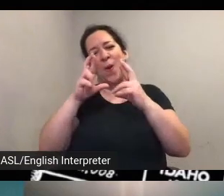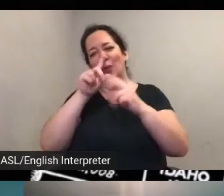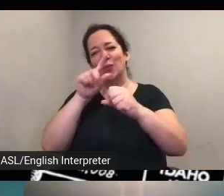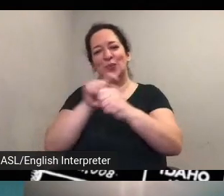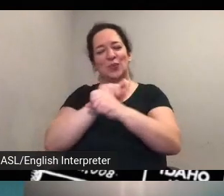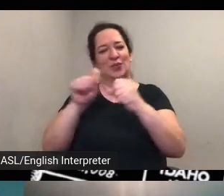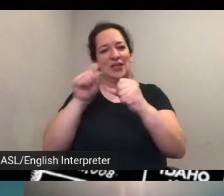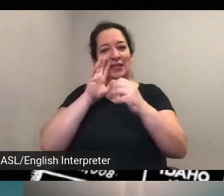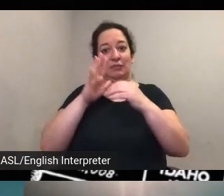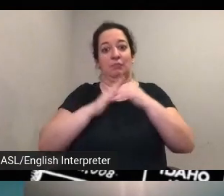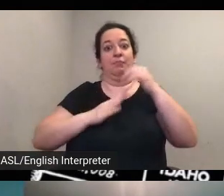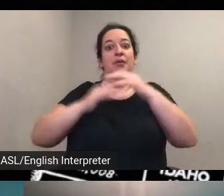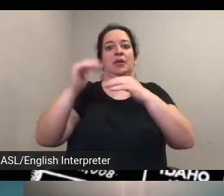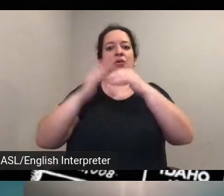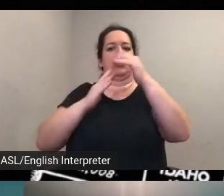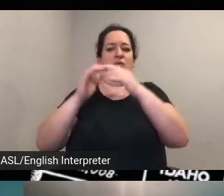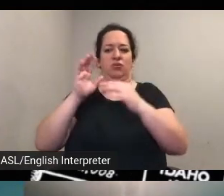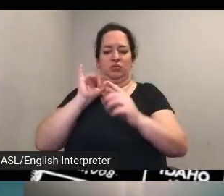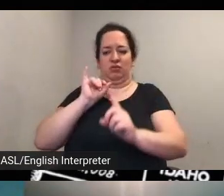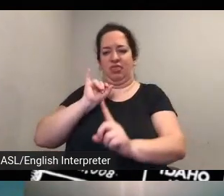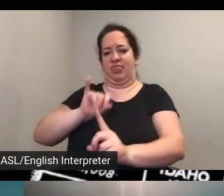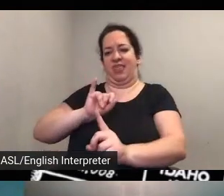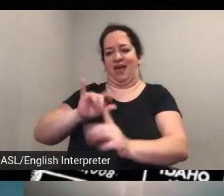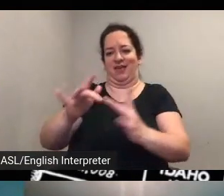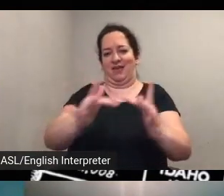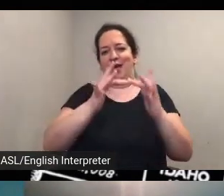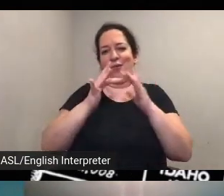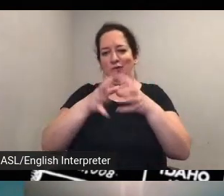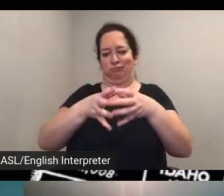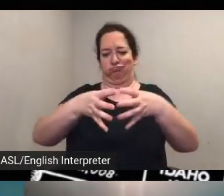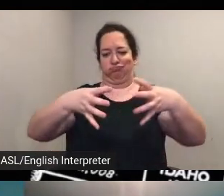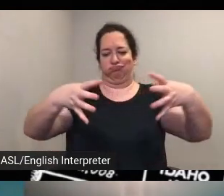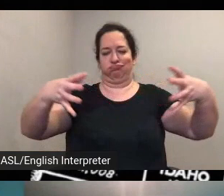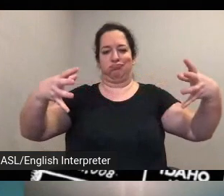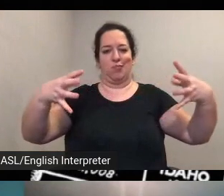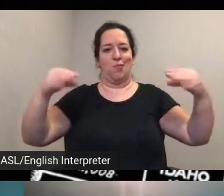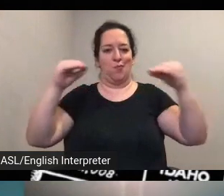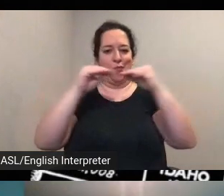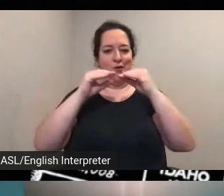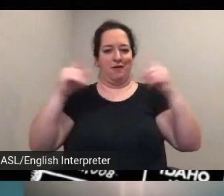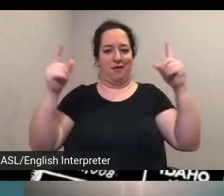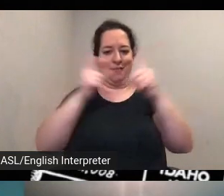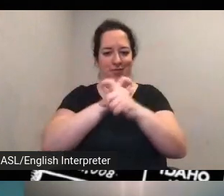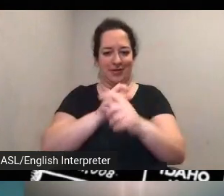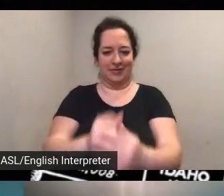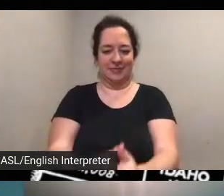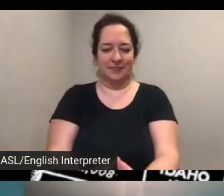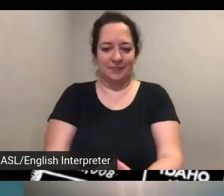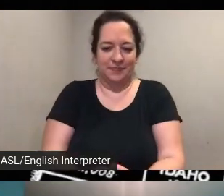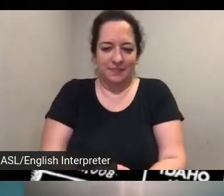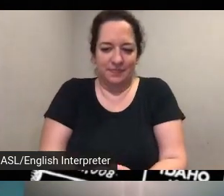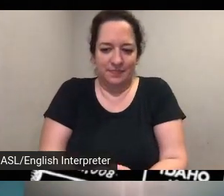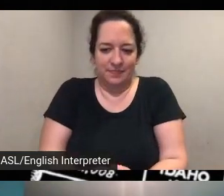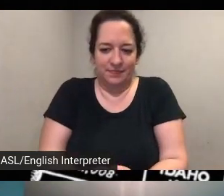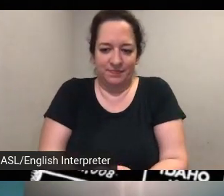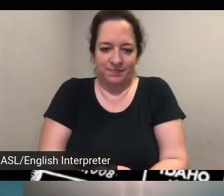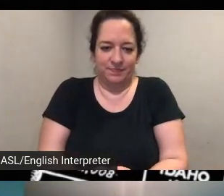and build more complex networks so maybe this is another good moment to